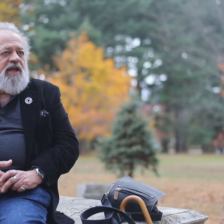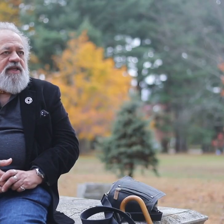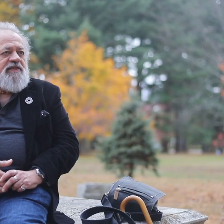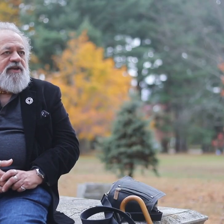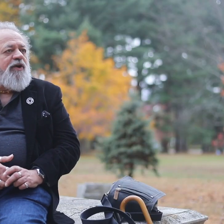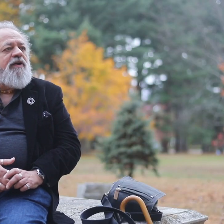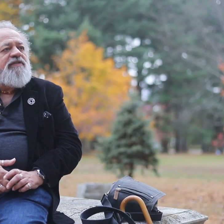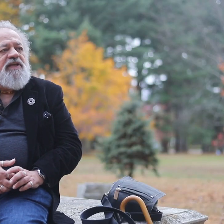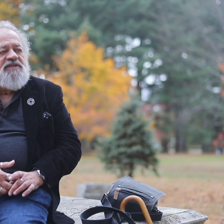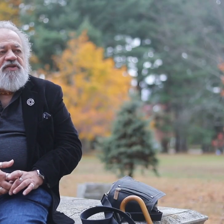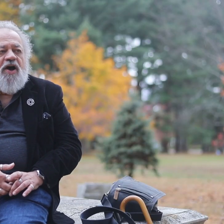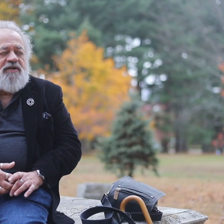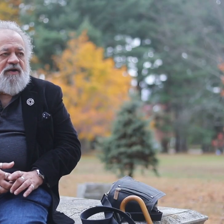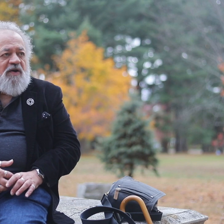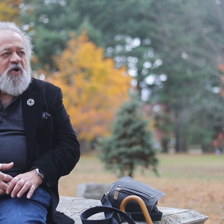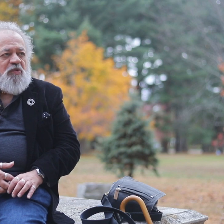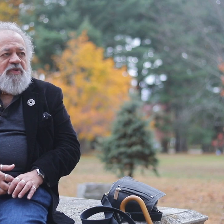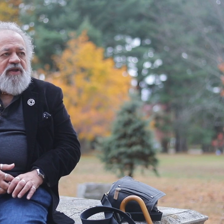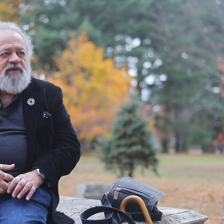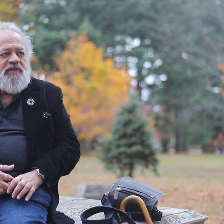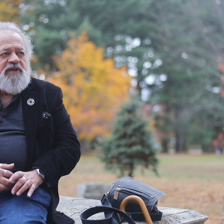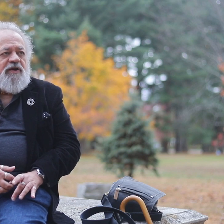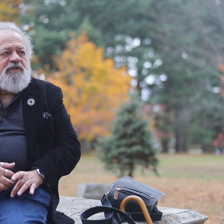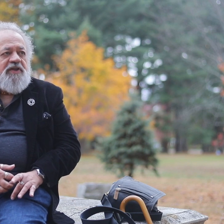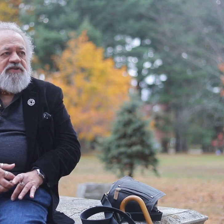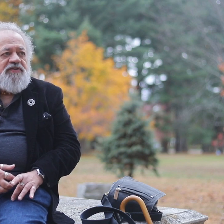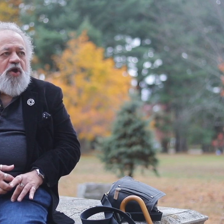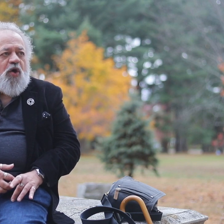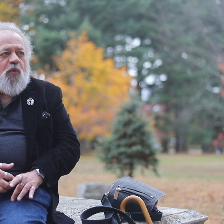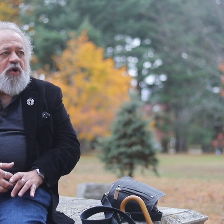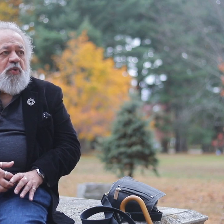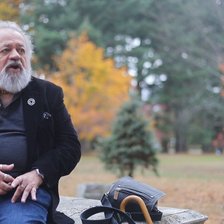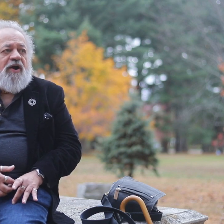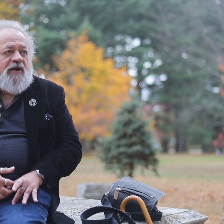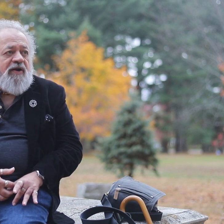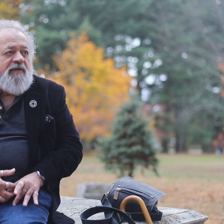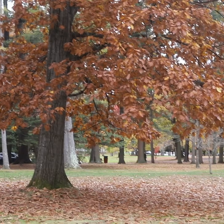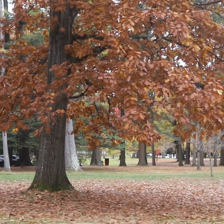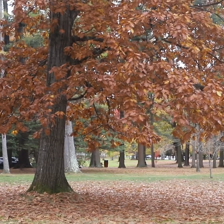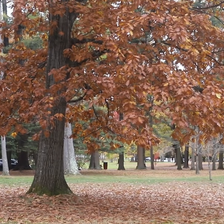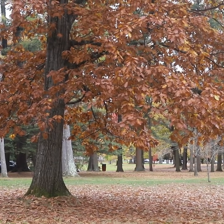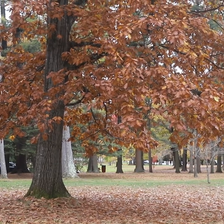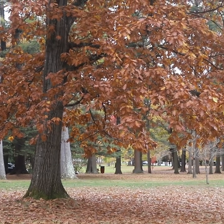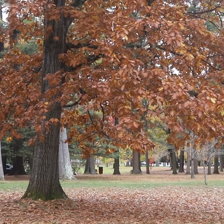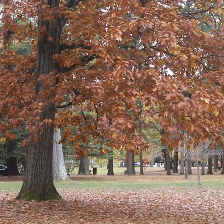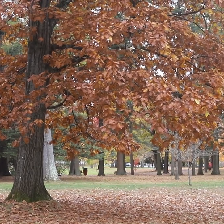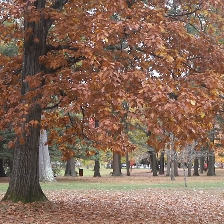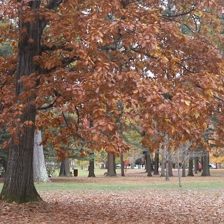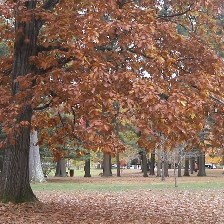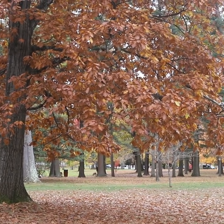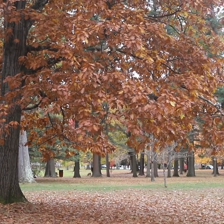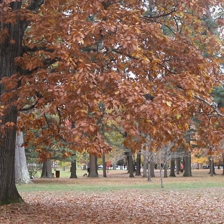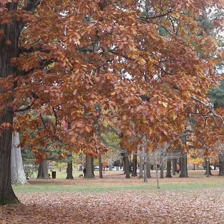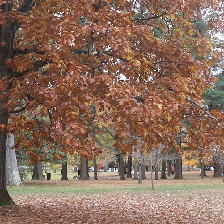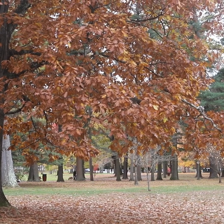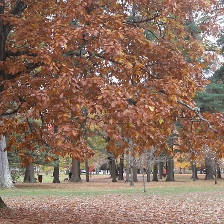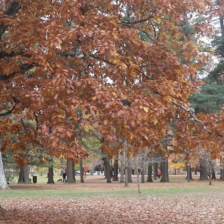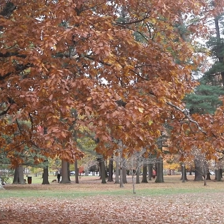Earth is not our home. The Earth is what we are. We are not separate from nature. We have grown up